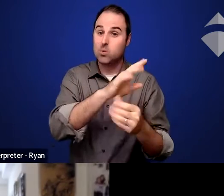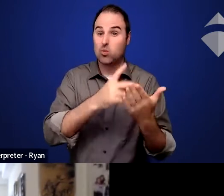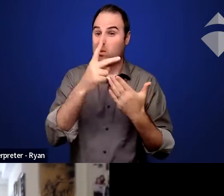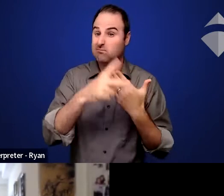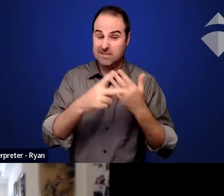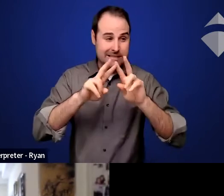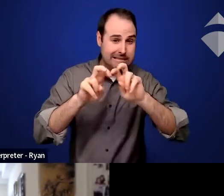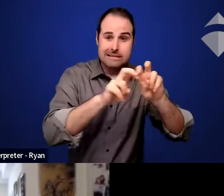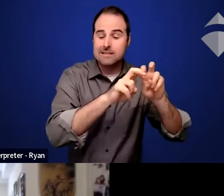Thank you for that.